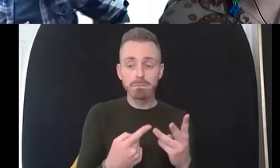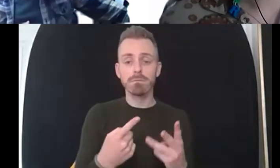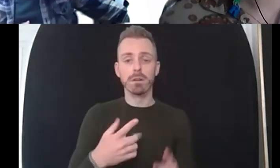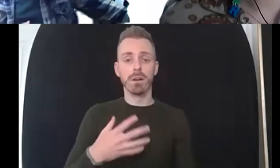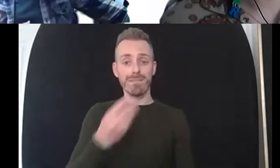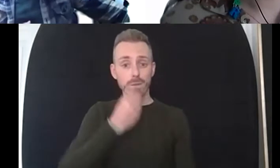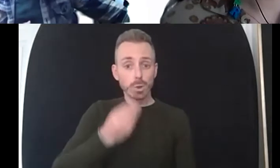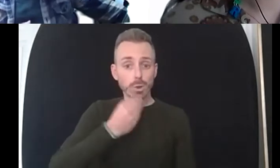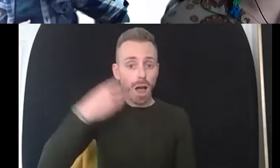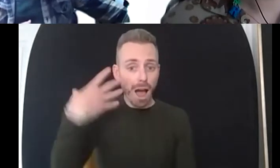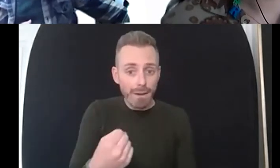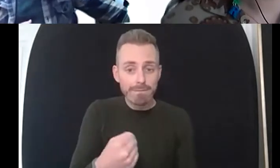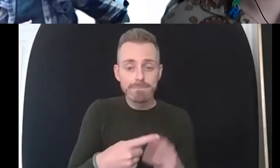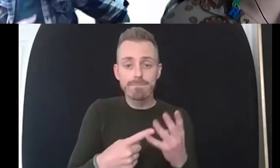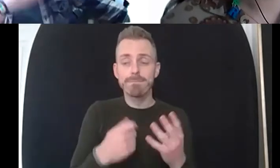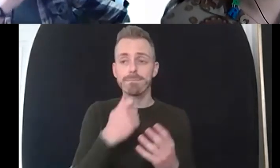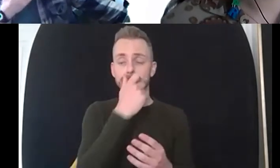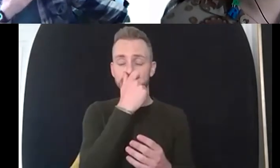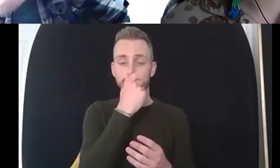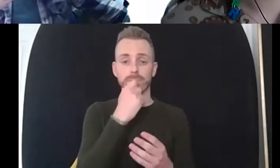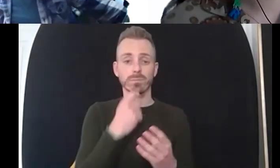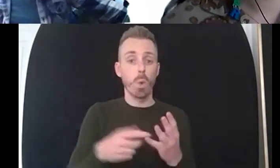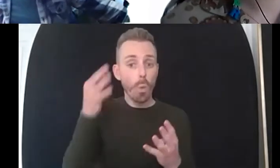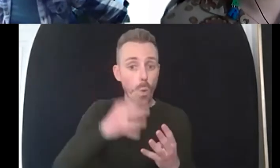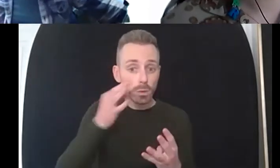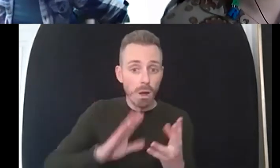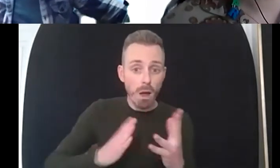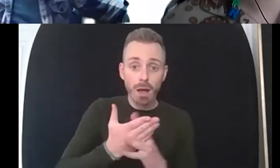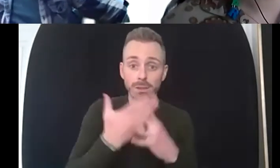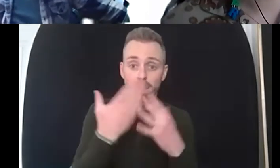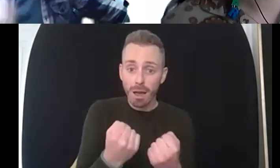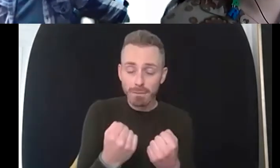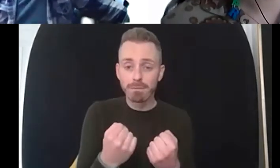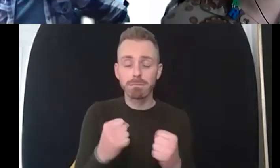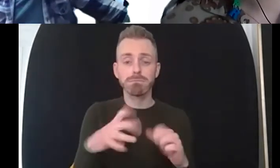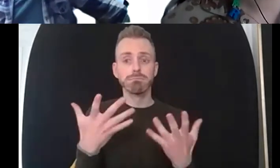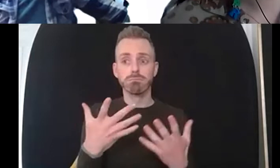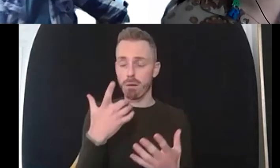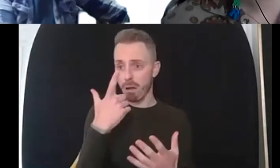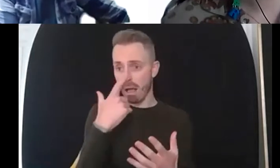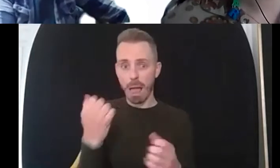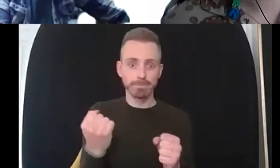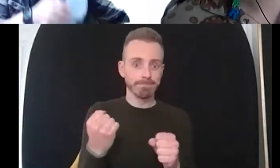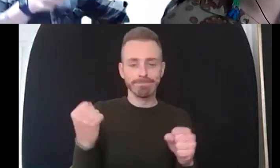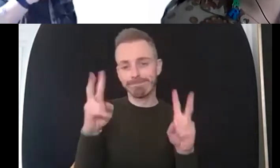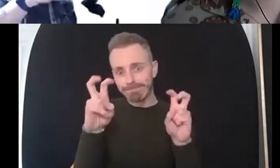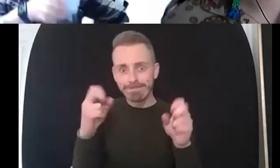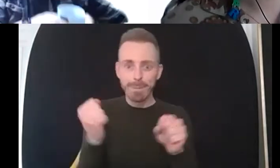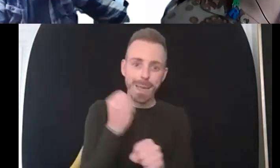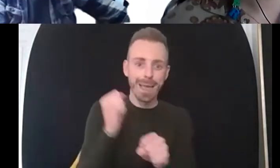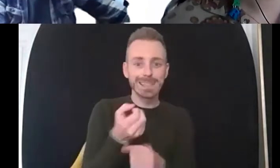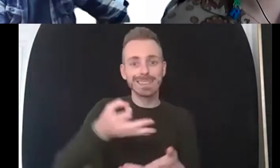um um having water or um or the ability to boil a kettle and and um make a a cup of coffee the